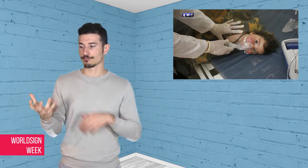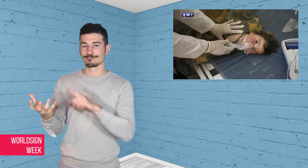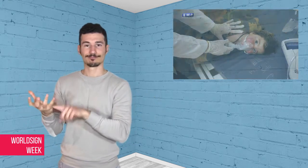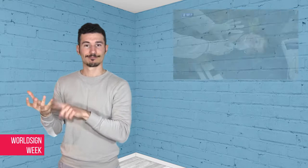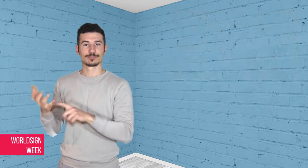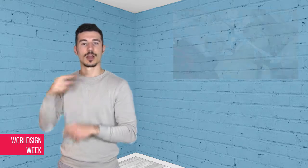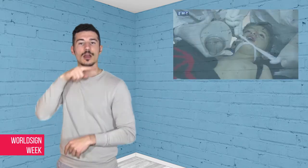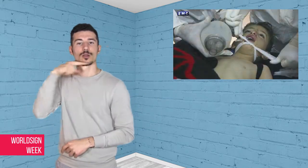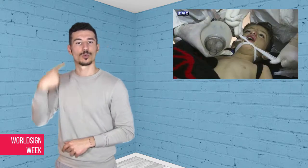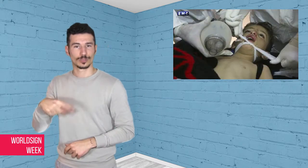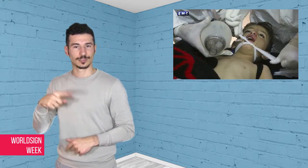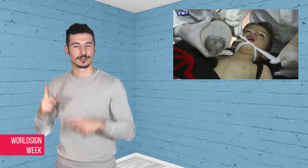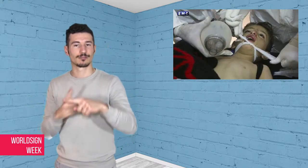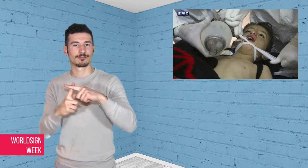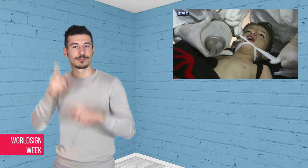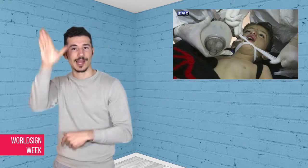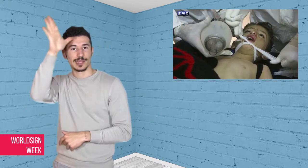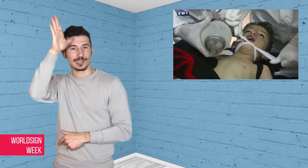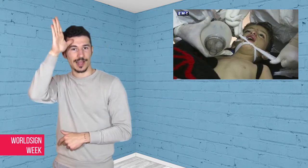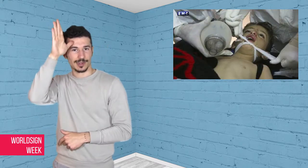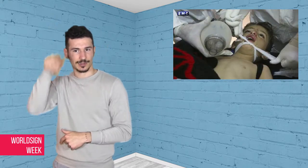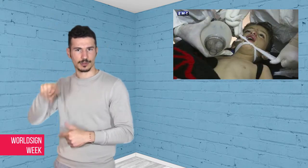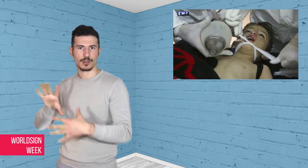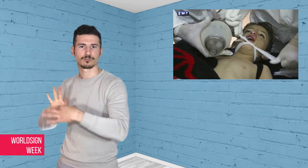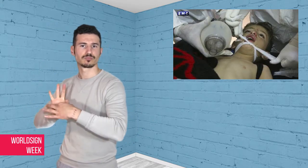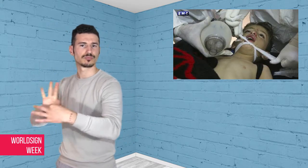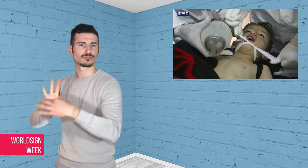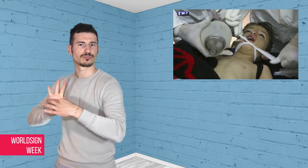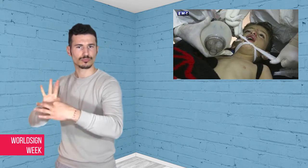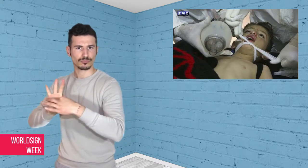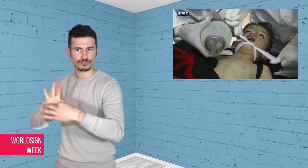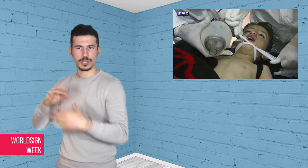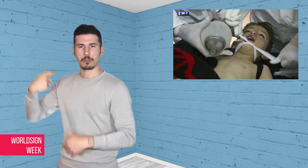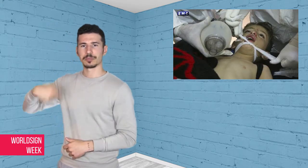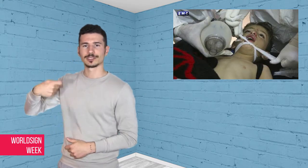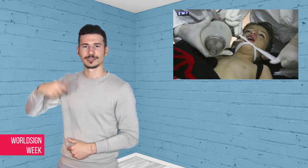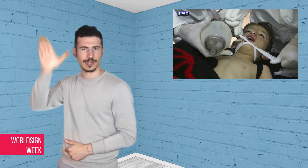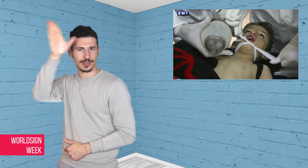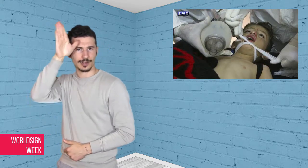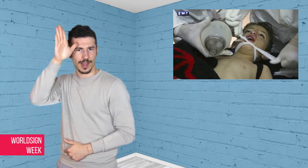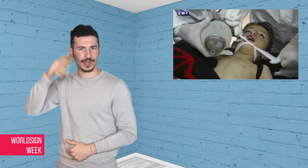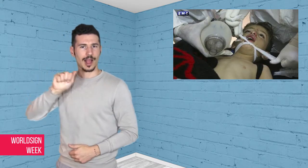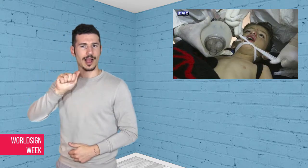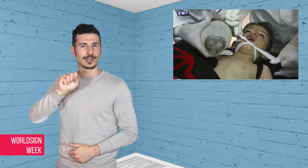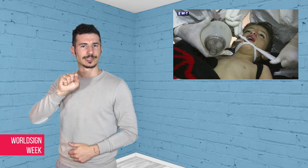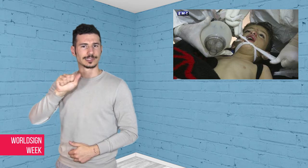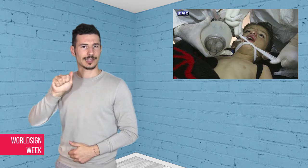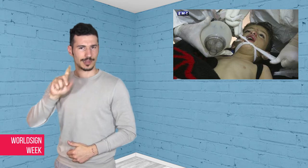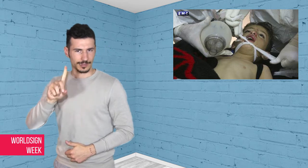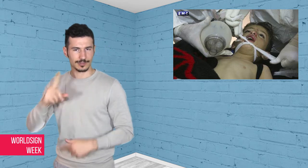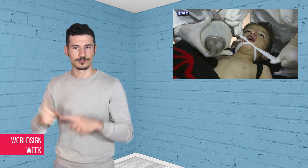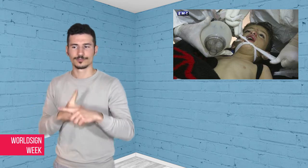Assad and Russian President Vladimir Putin wants to maintain a Russian